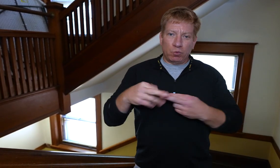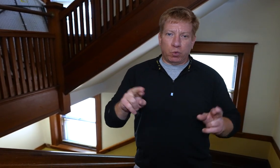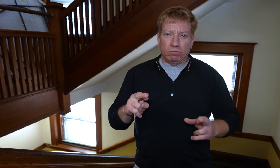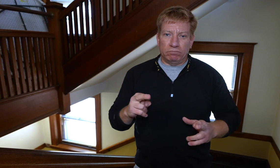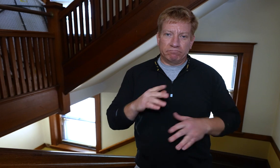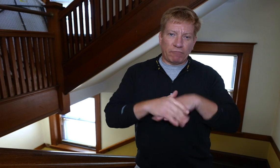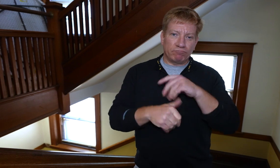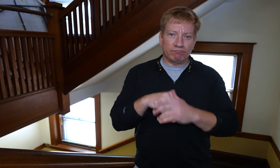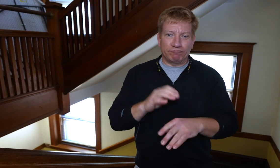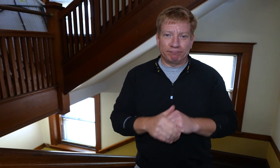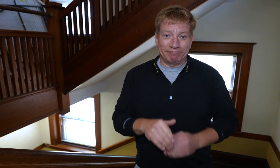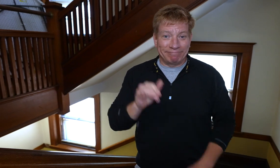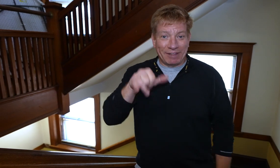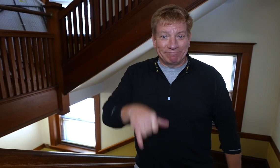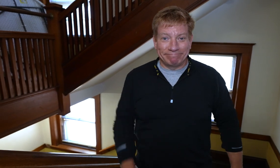plenty of room and that it was comfortable.